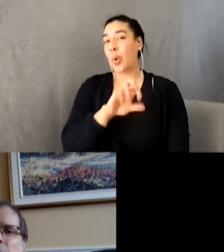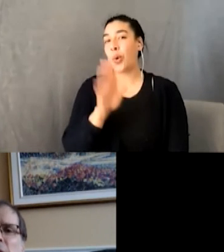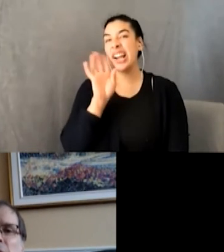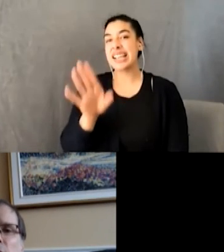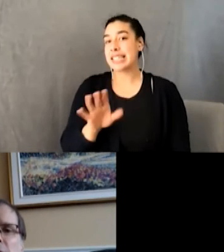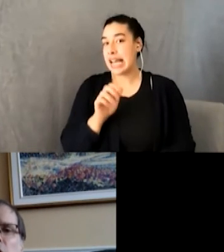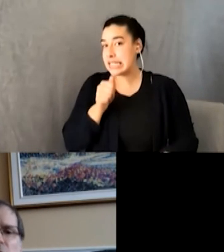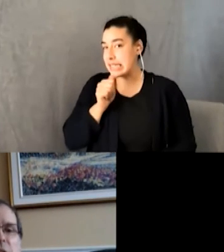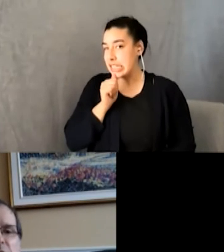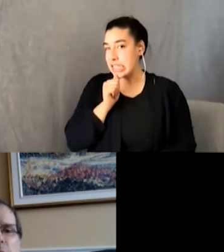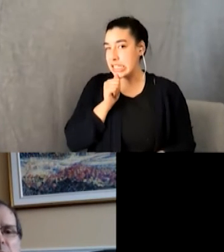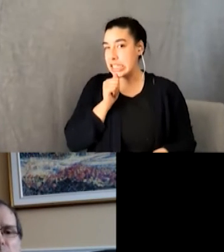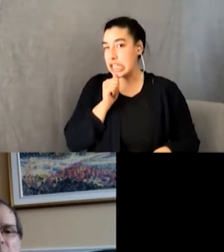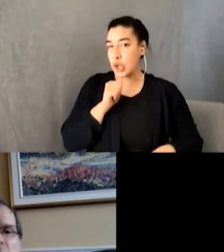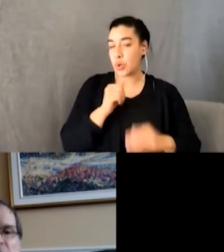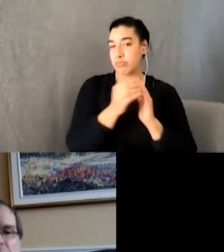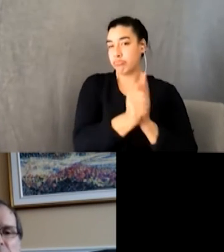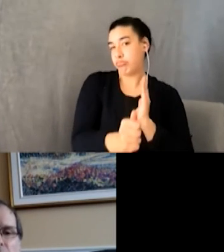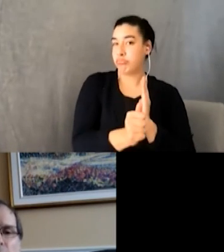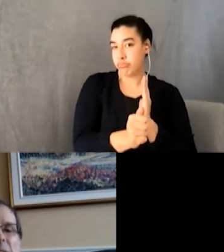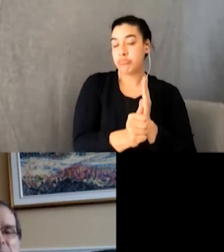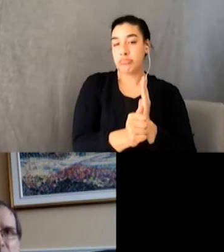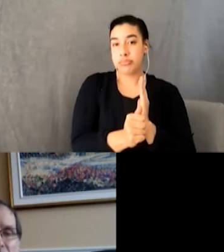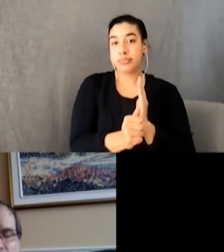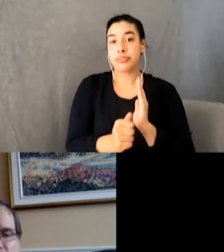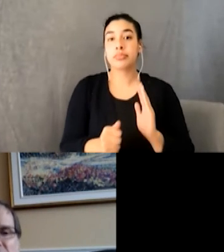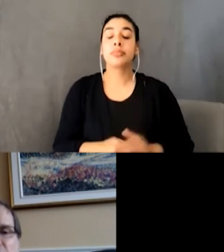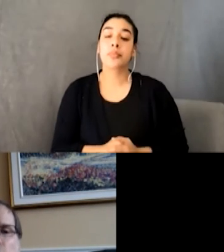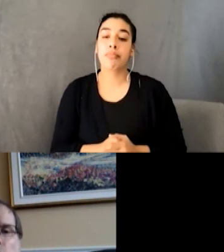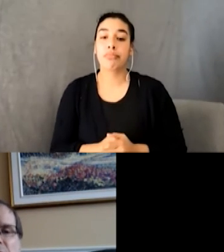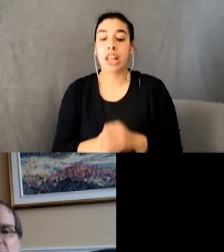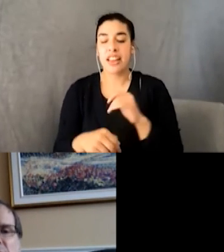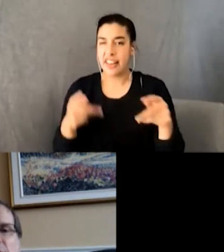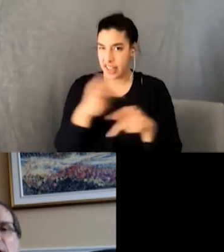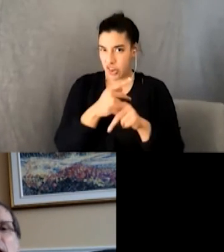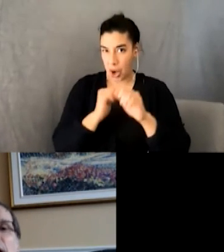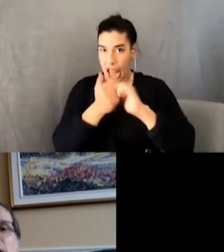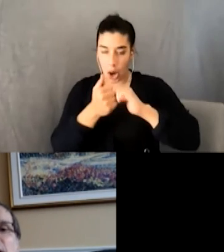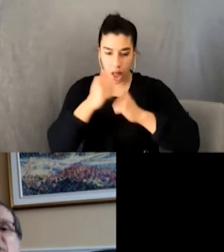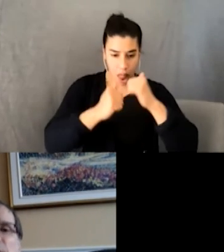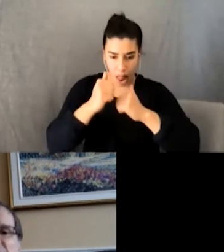and Greg, can you do a three-note guitar solo after the second chorus? Let’s see what it sounds